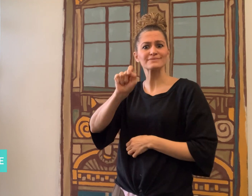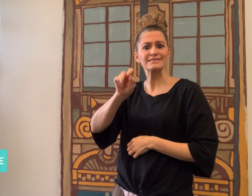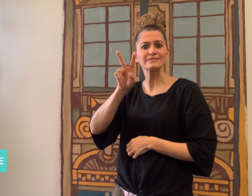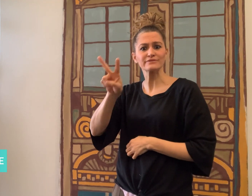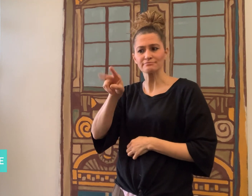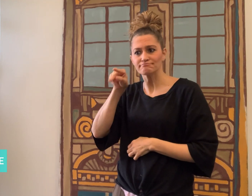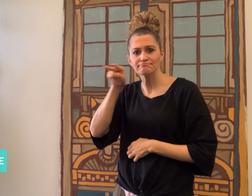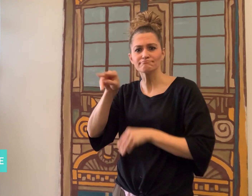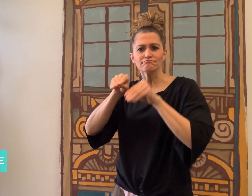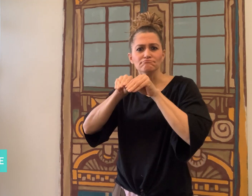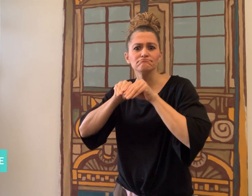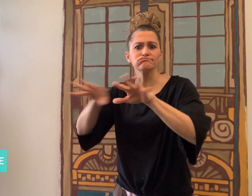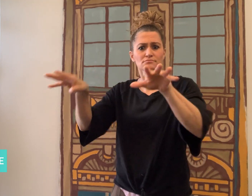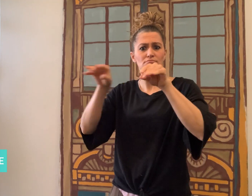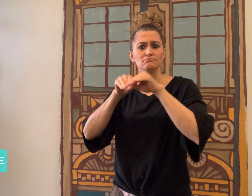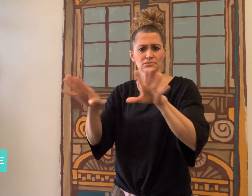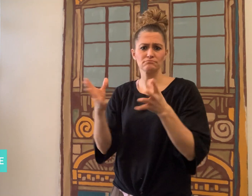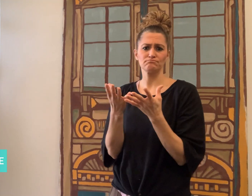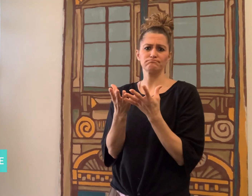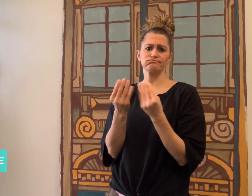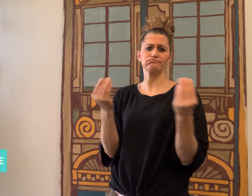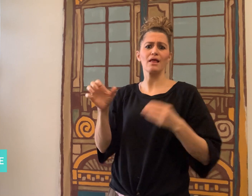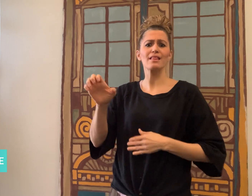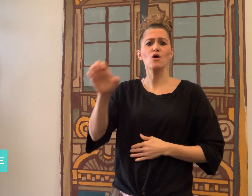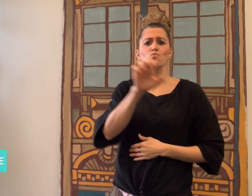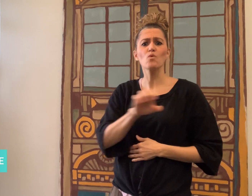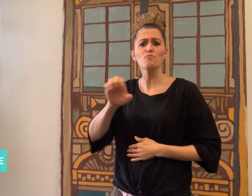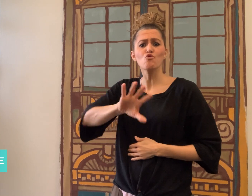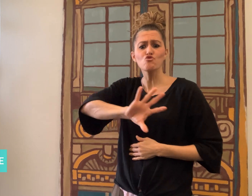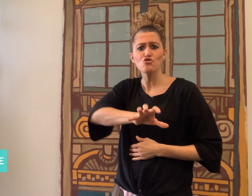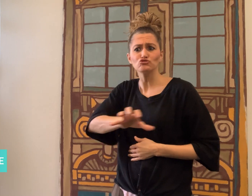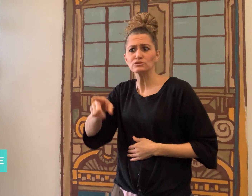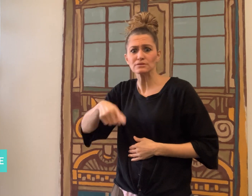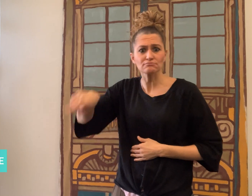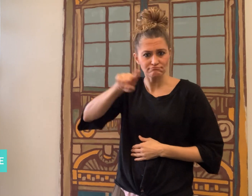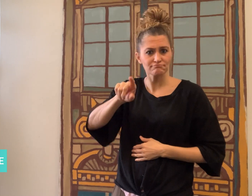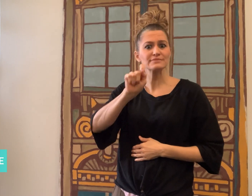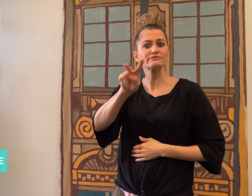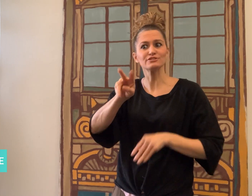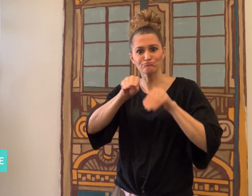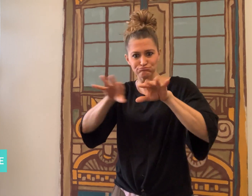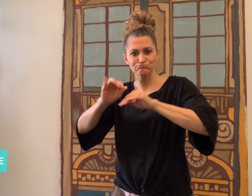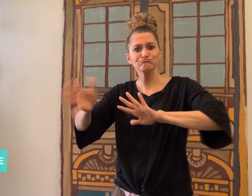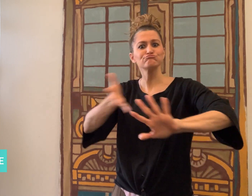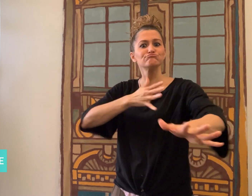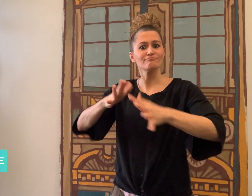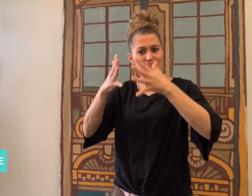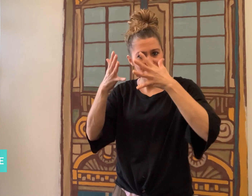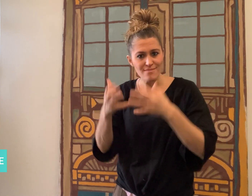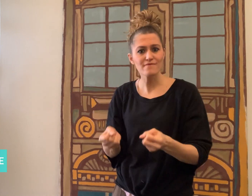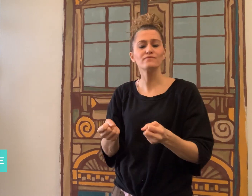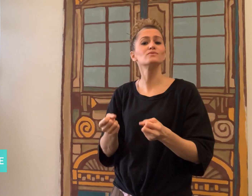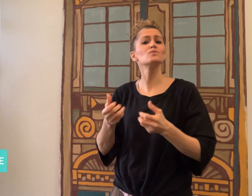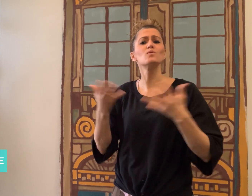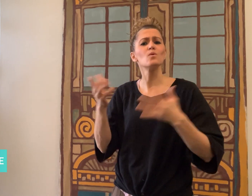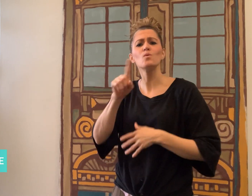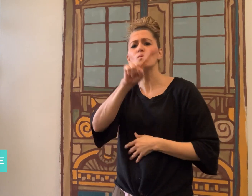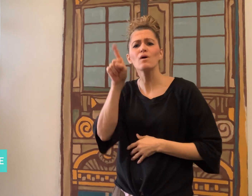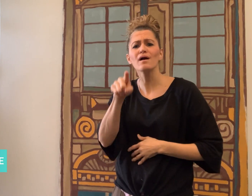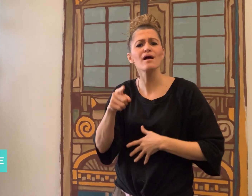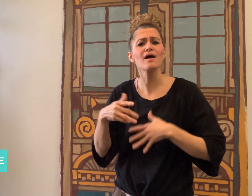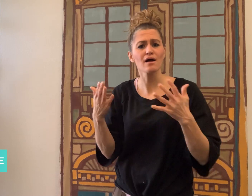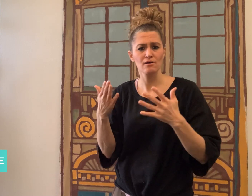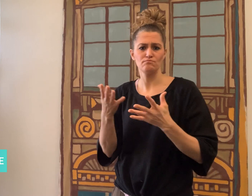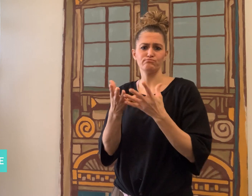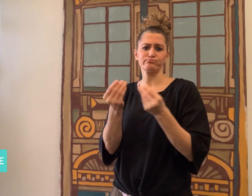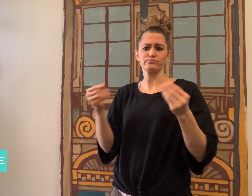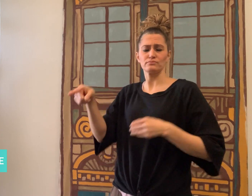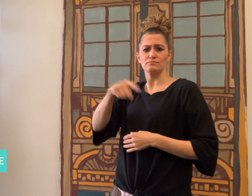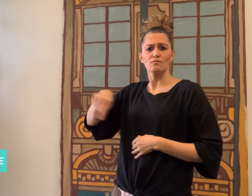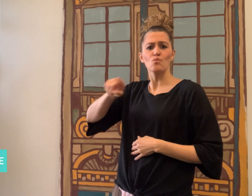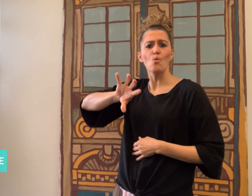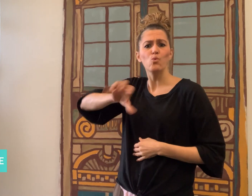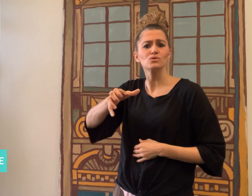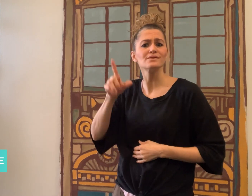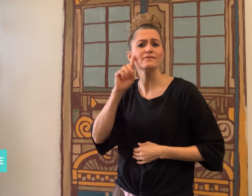countries due to pressure from national Deaf associations.